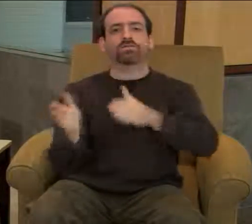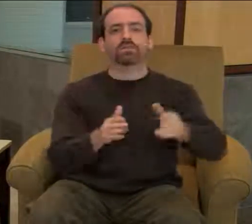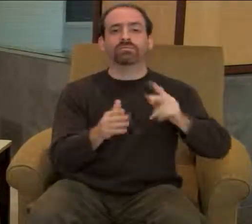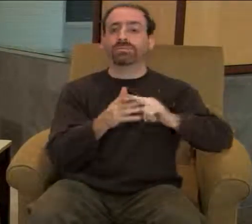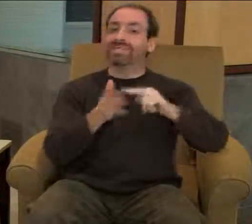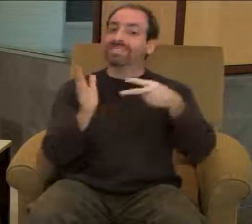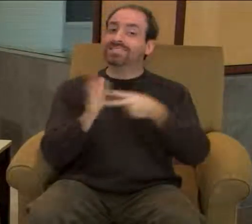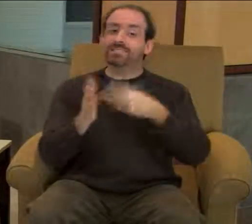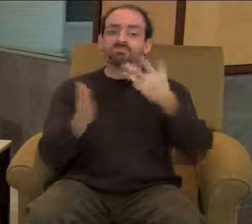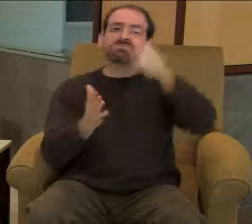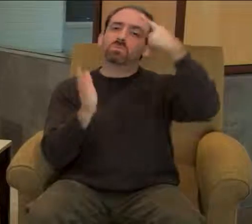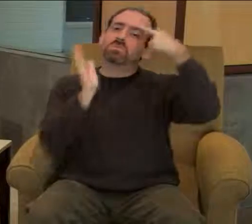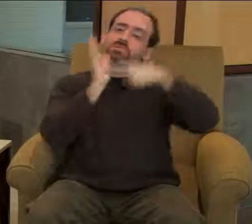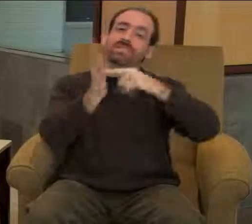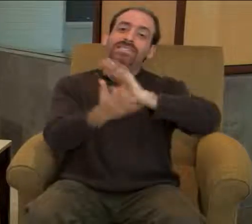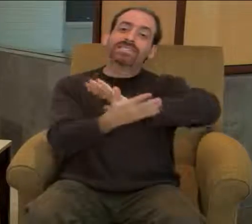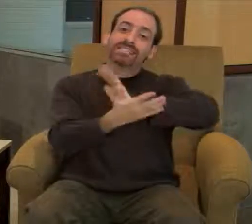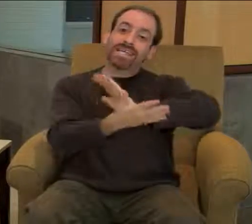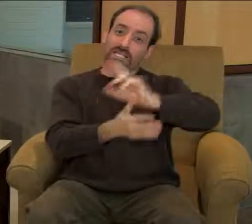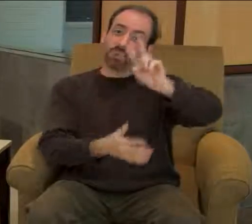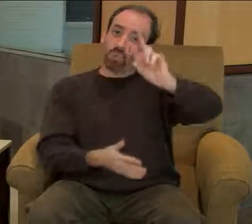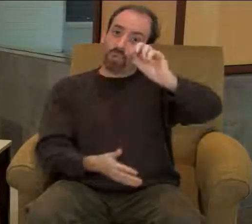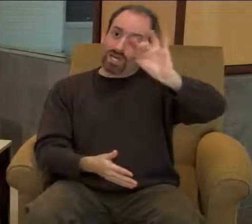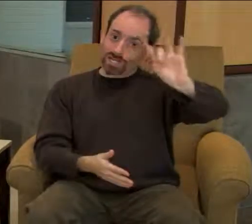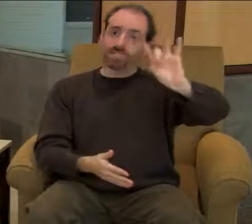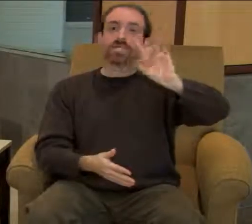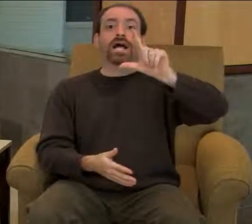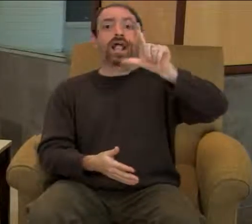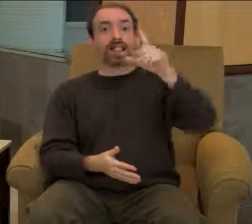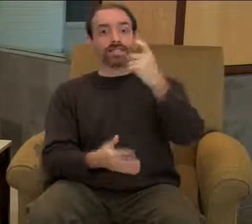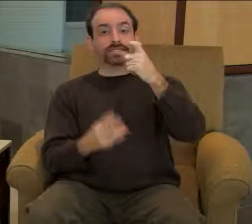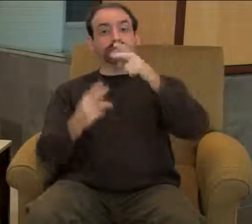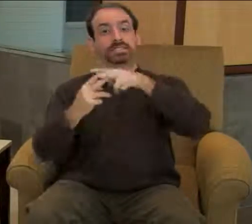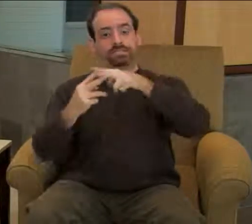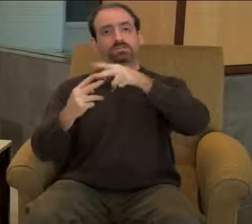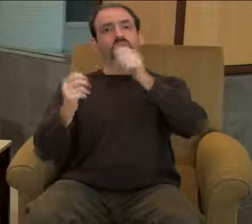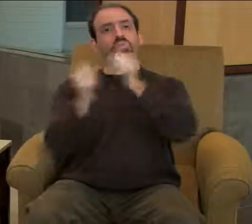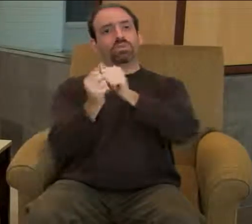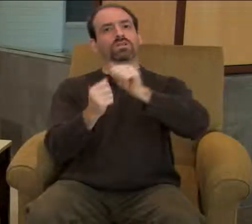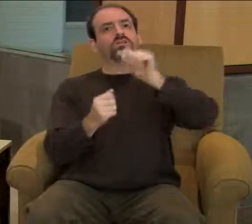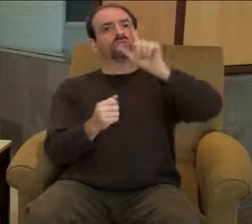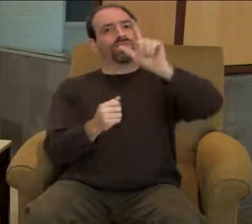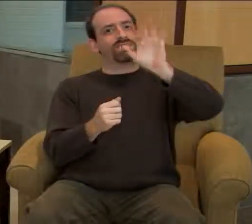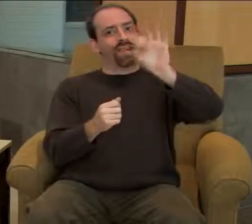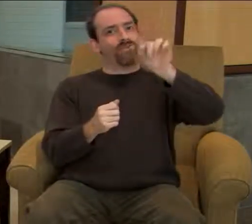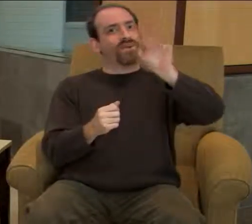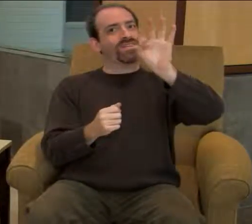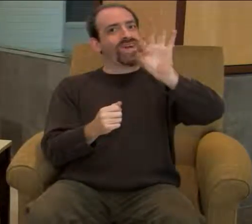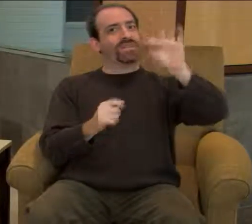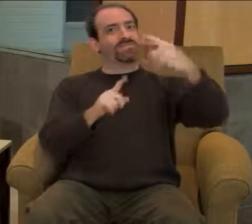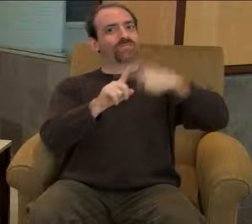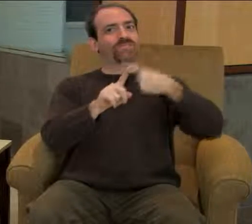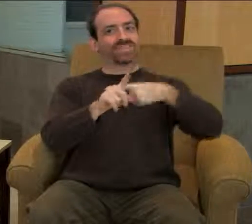On Sidekick 2008 or Sidekick LX, for example, The T-Mobile unlimited Sidekick plan